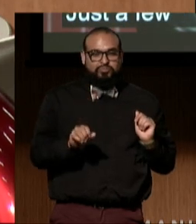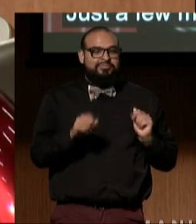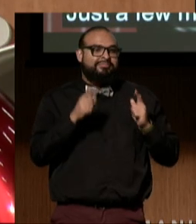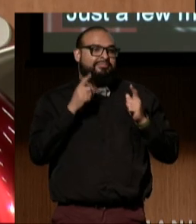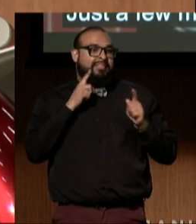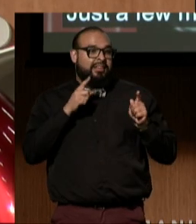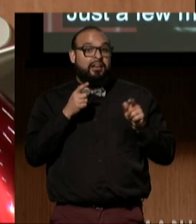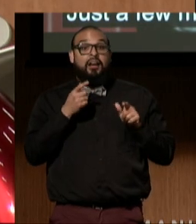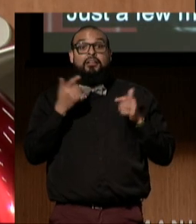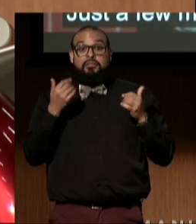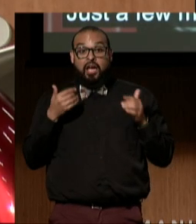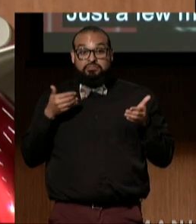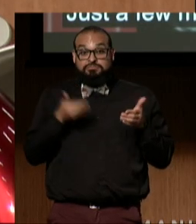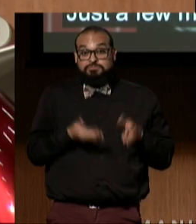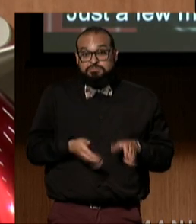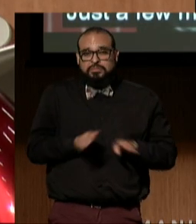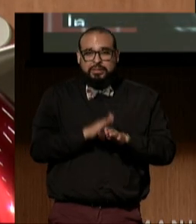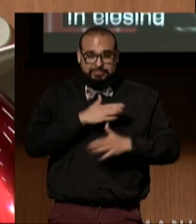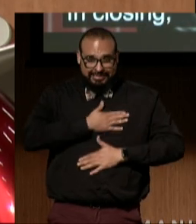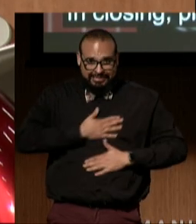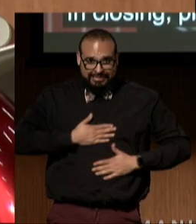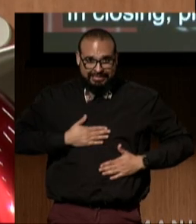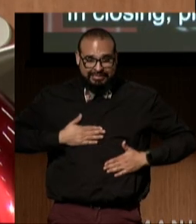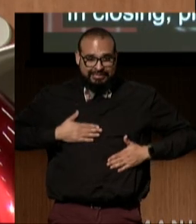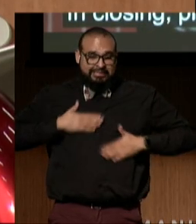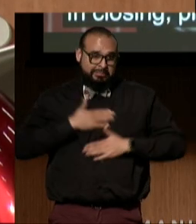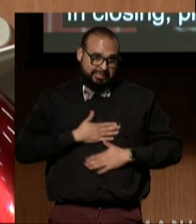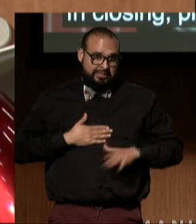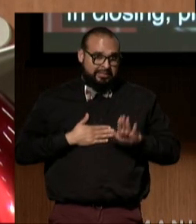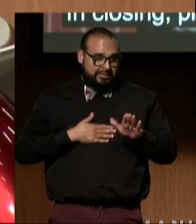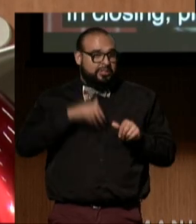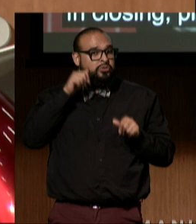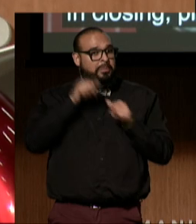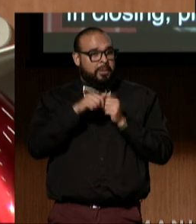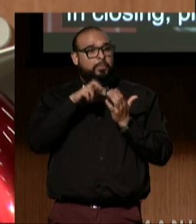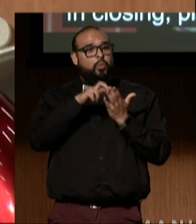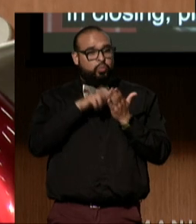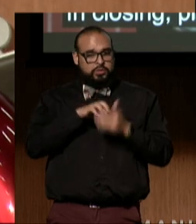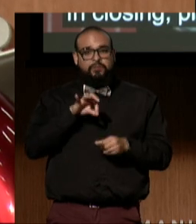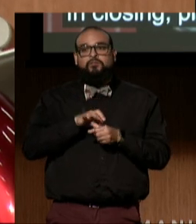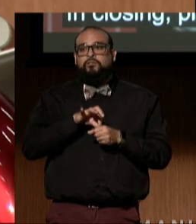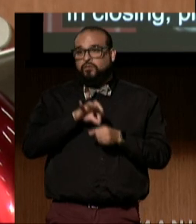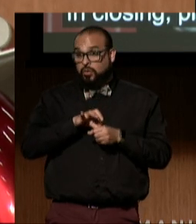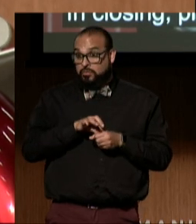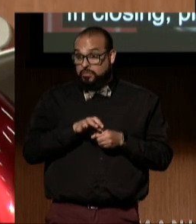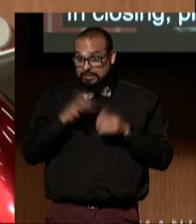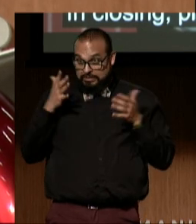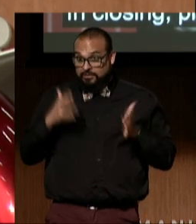Please, please make sure you're registered to vote. If you are registered to vote